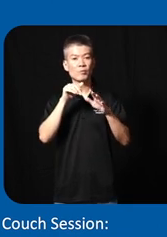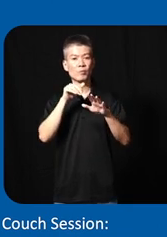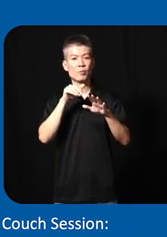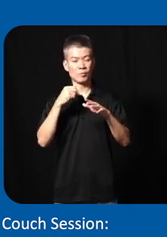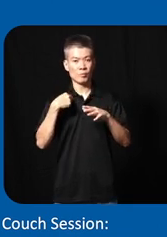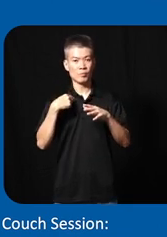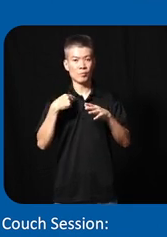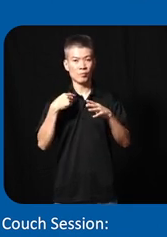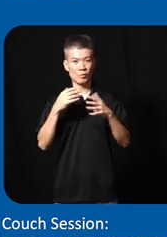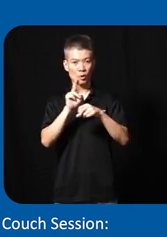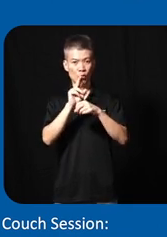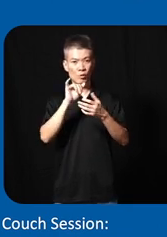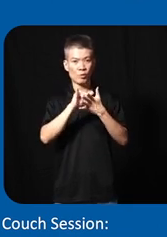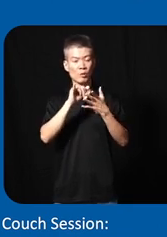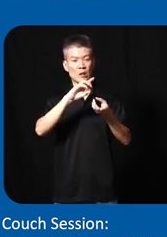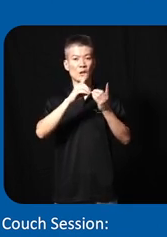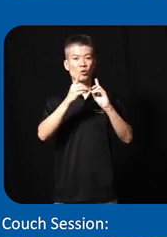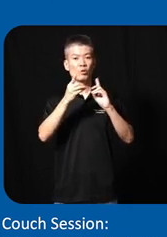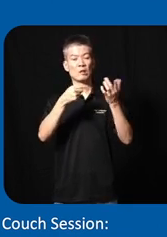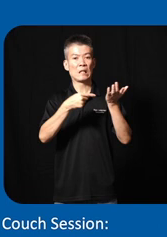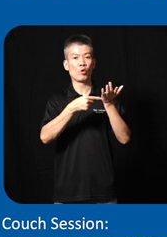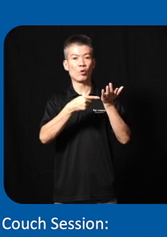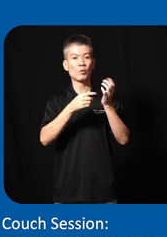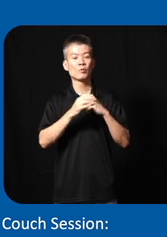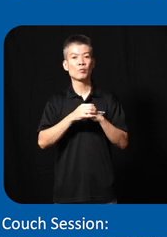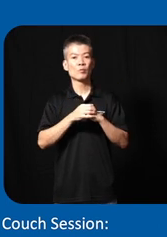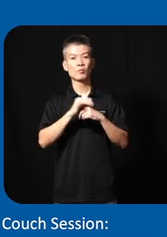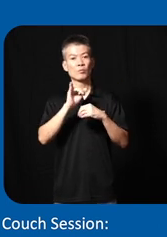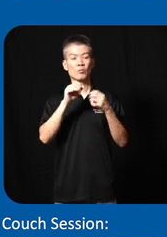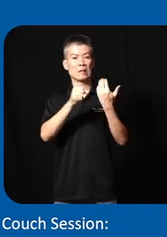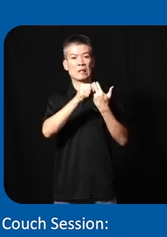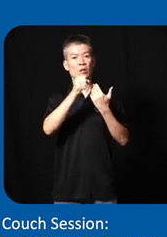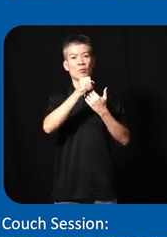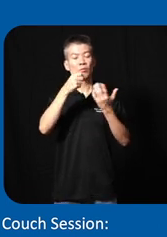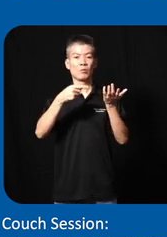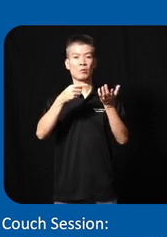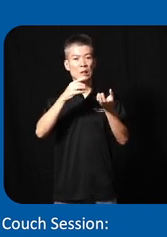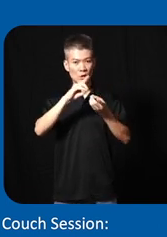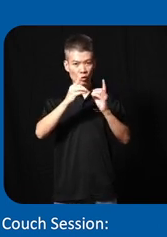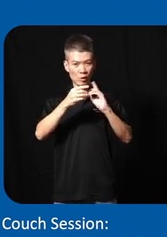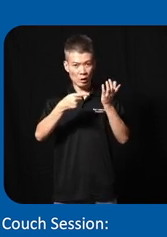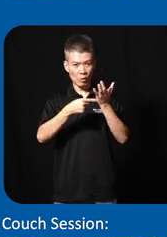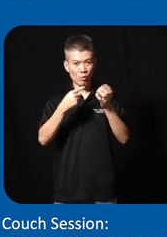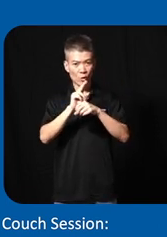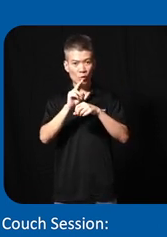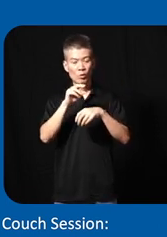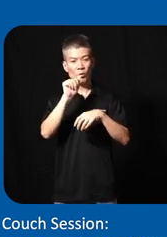we are using a digital technology it's is a very simple digital technology we're using an Android